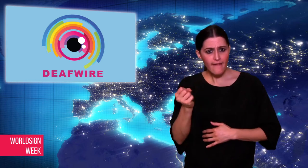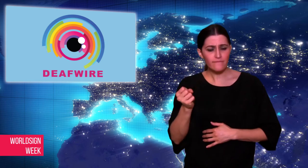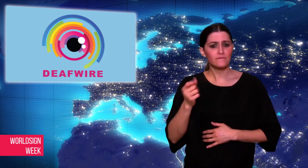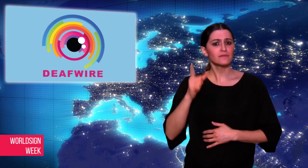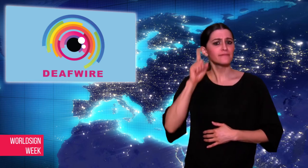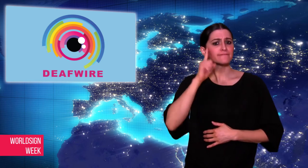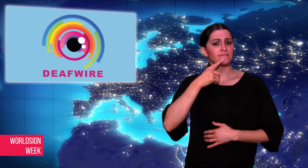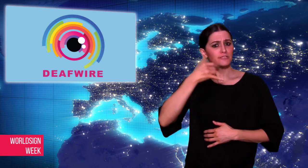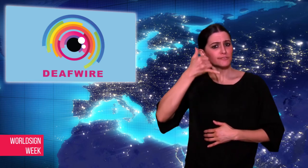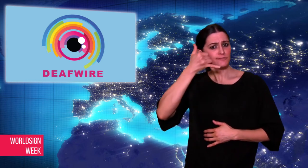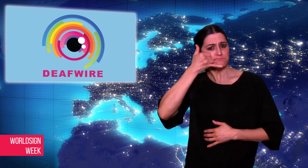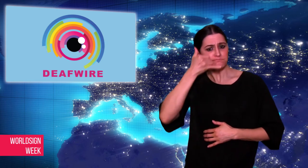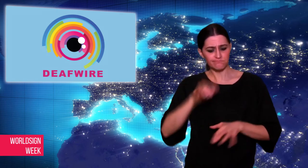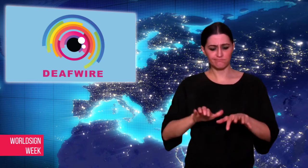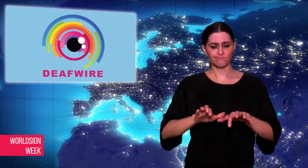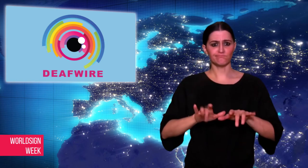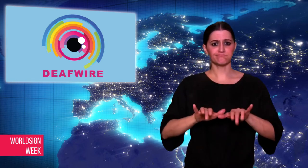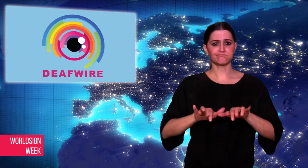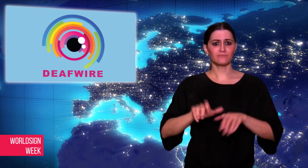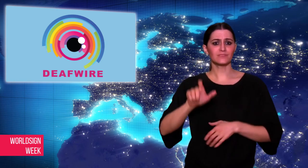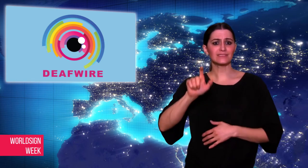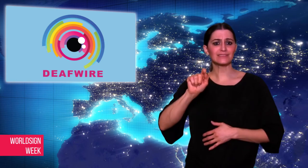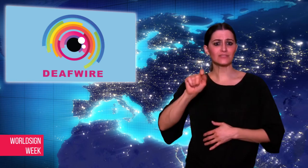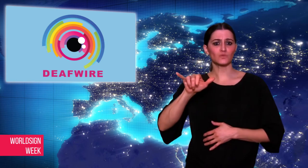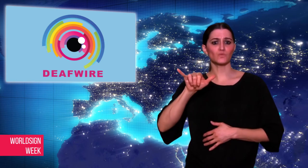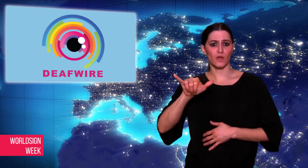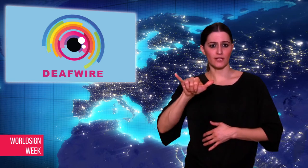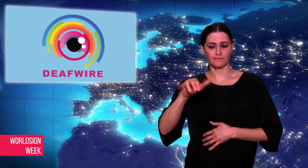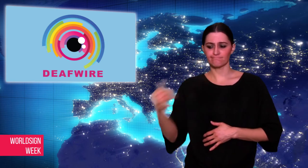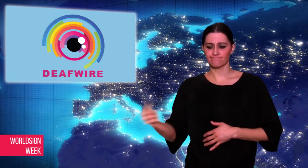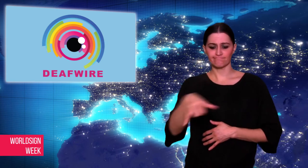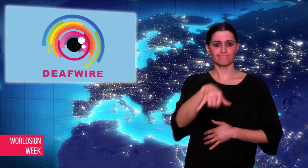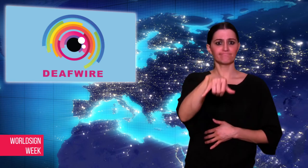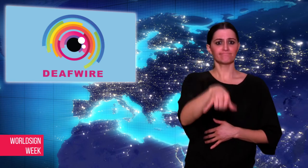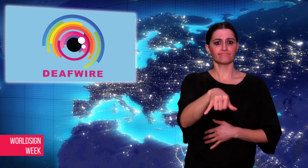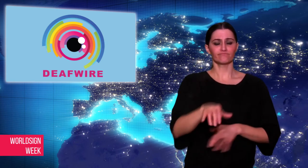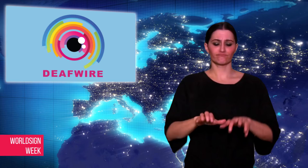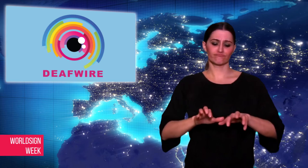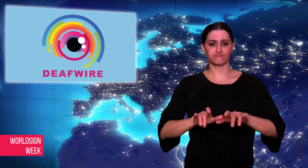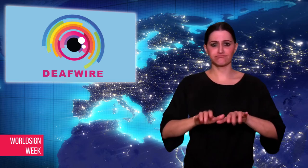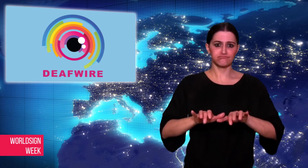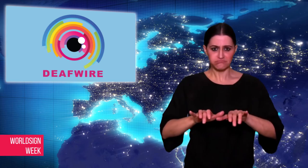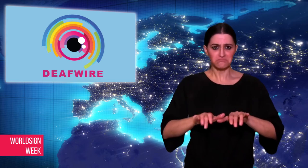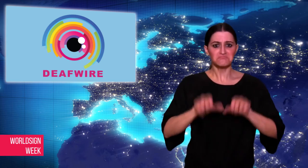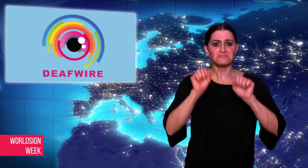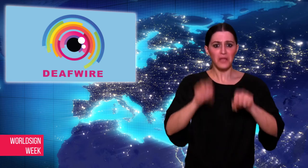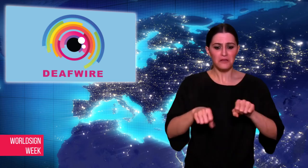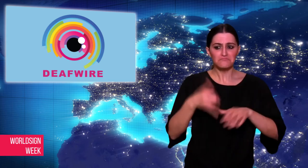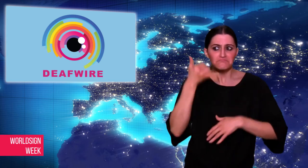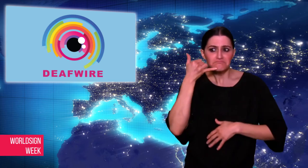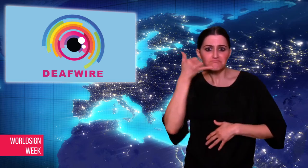provision for TTYs to make phone calls,